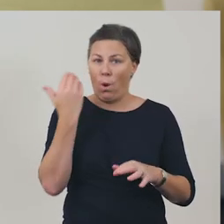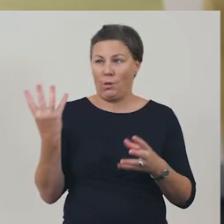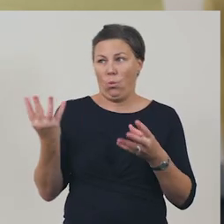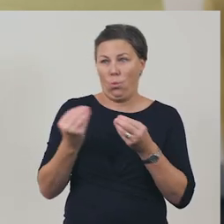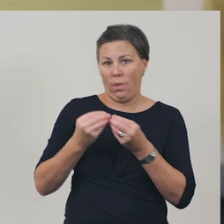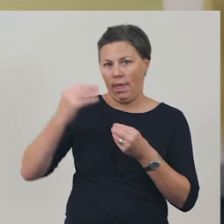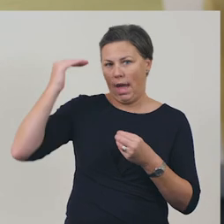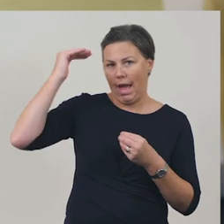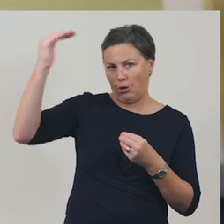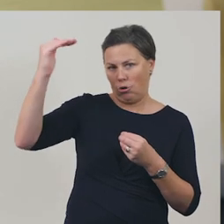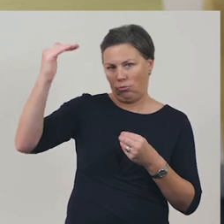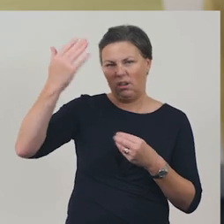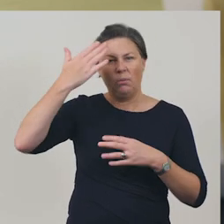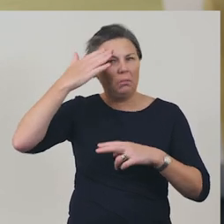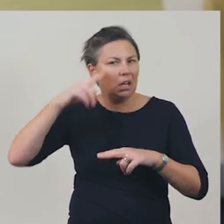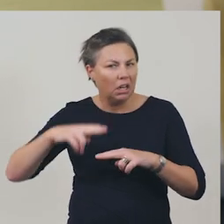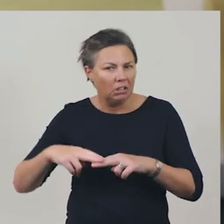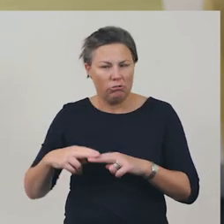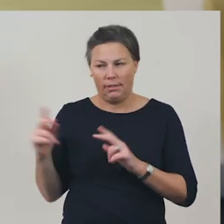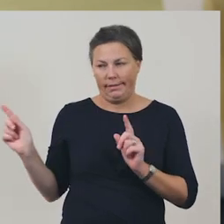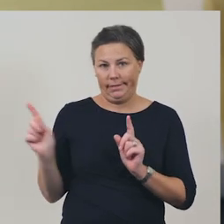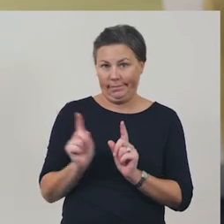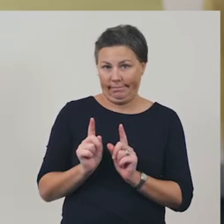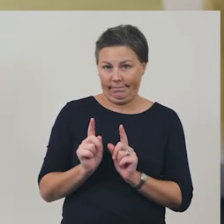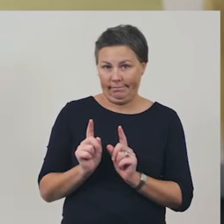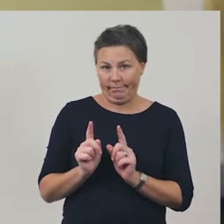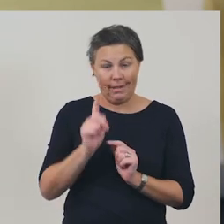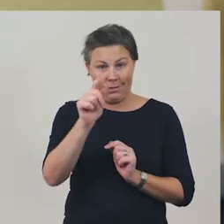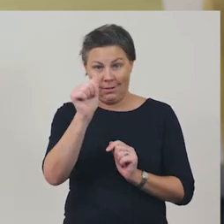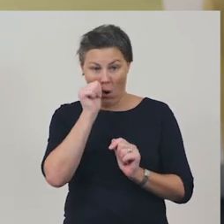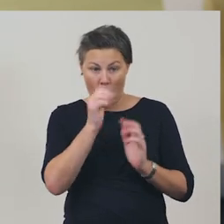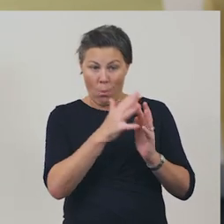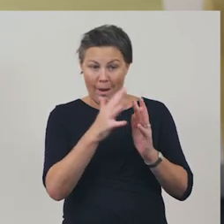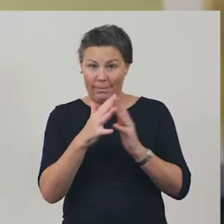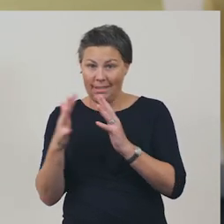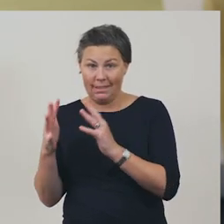As you know, websites are not just places for information.